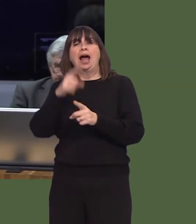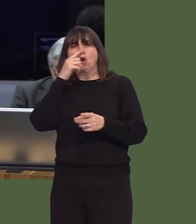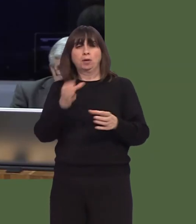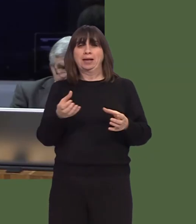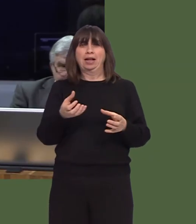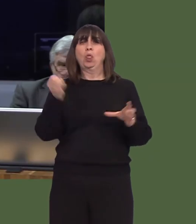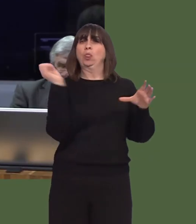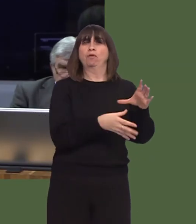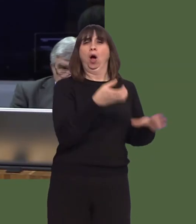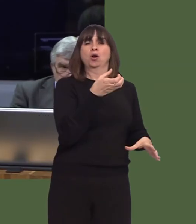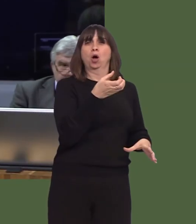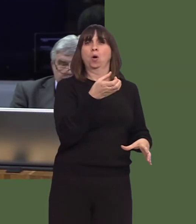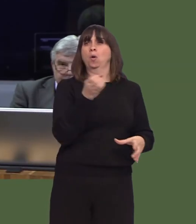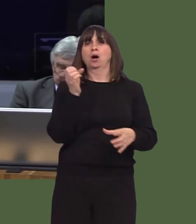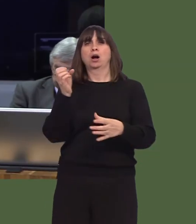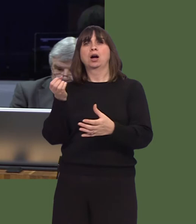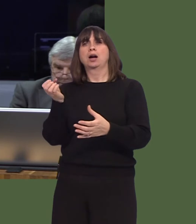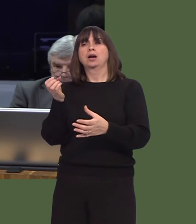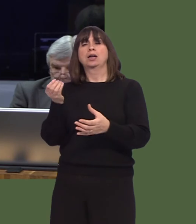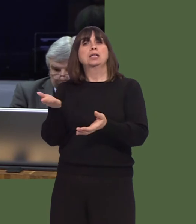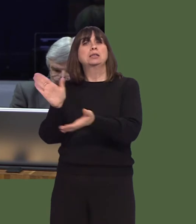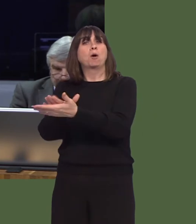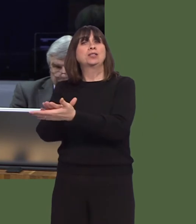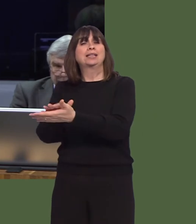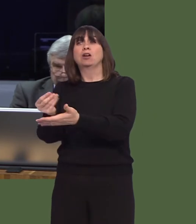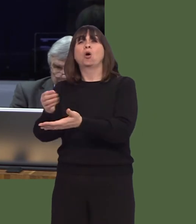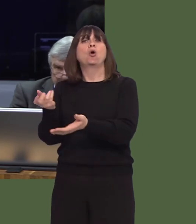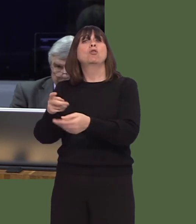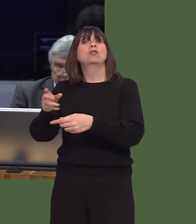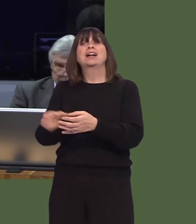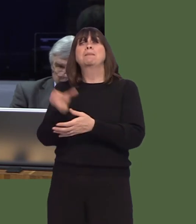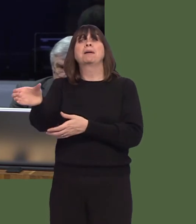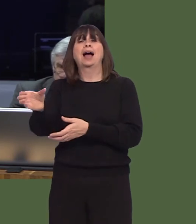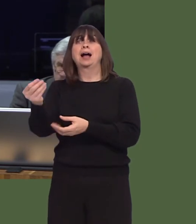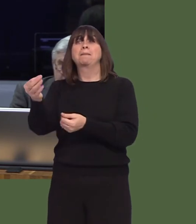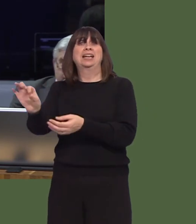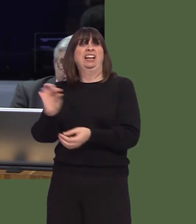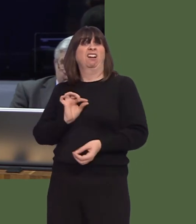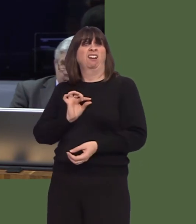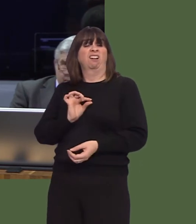Mae yna gytundeb rhwng ei blaid yntau a'm plaid innau ynglyn ag edrych i mewn i hynny yn sgil y gyllideb.